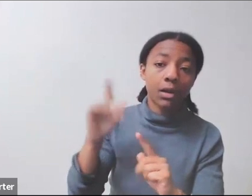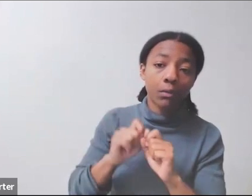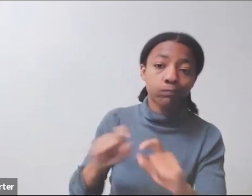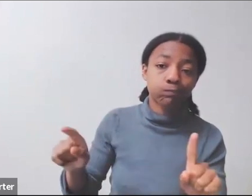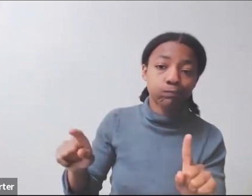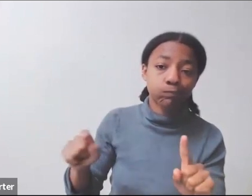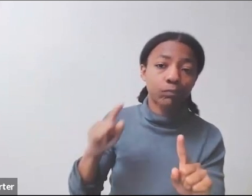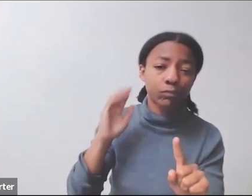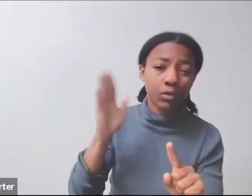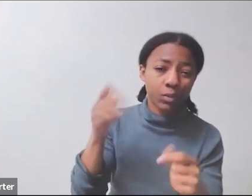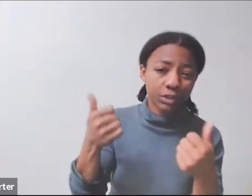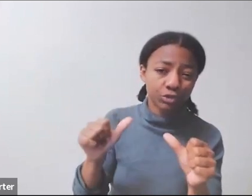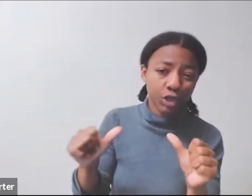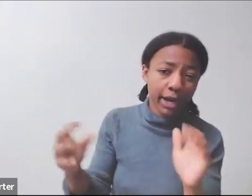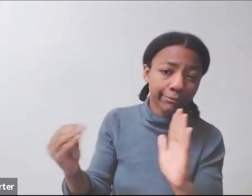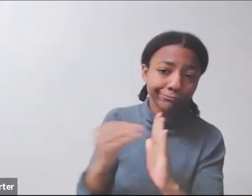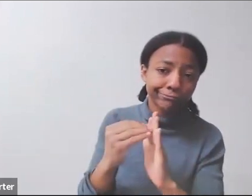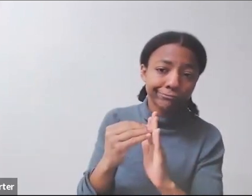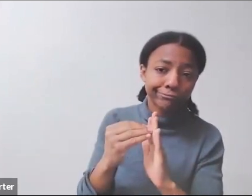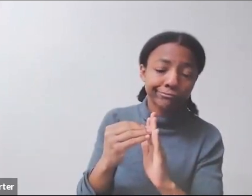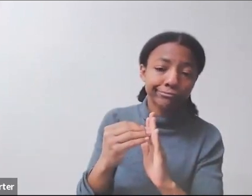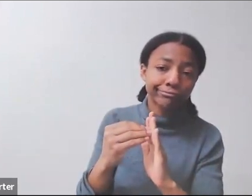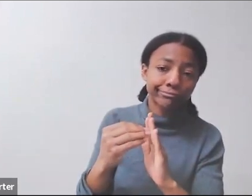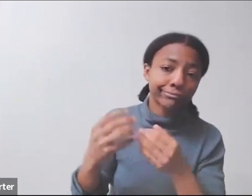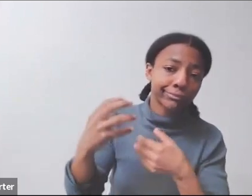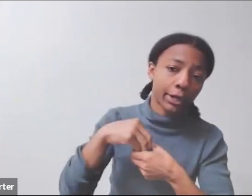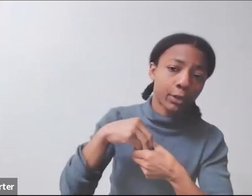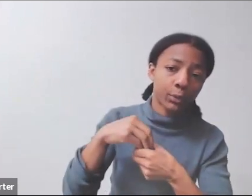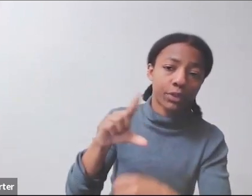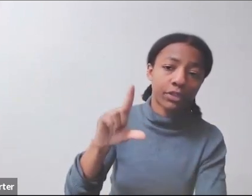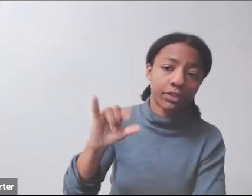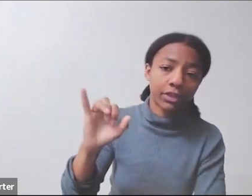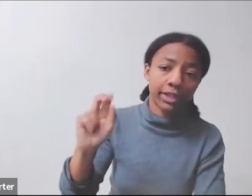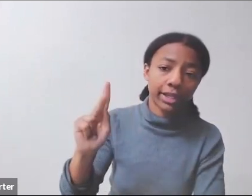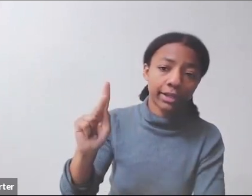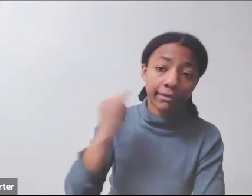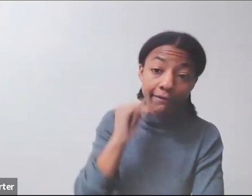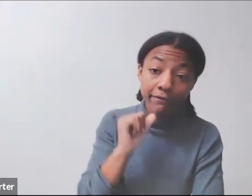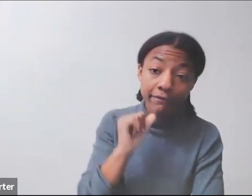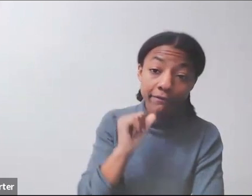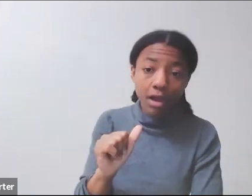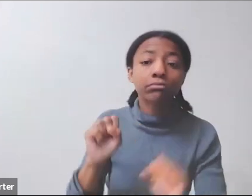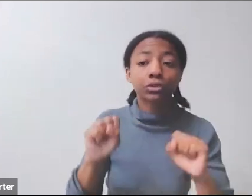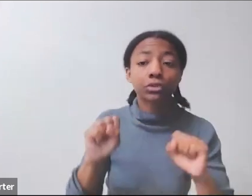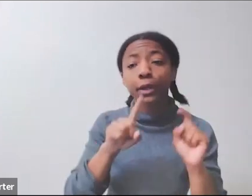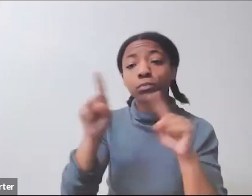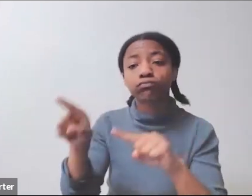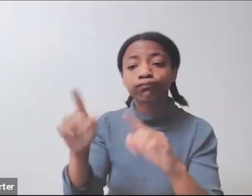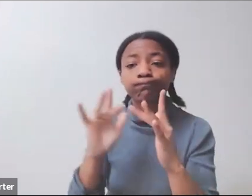If I can't, then I would just say, take that, just look on the internet for that information, for USAID